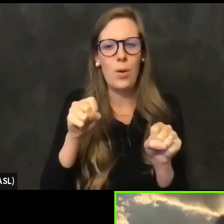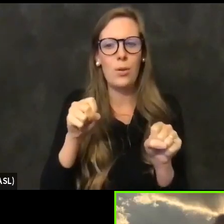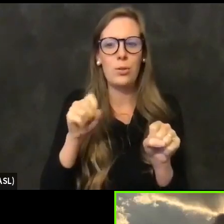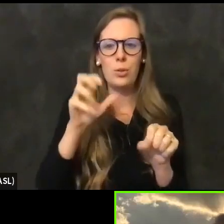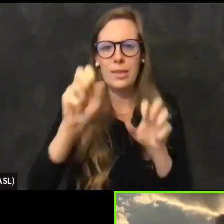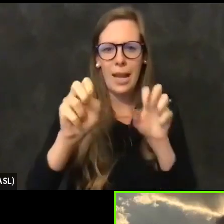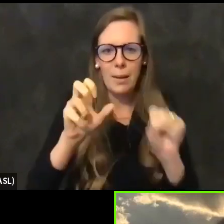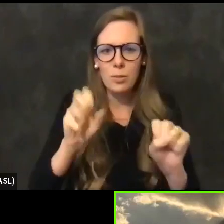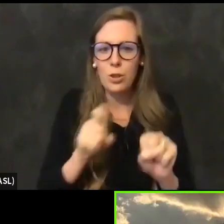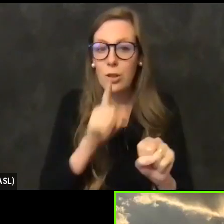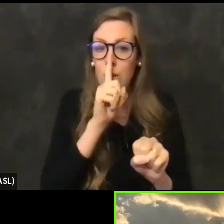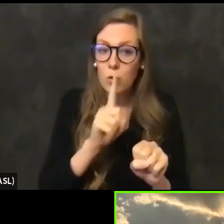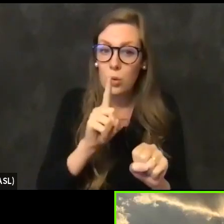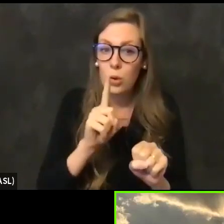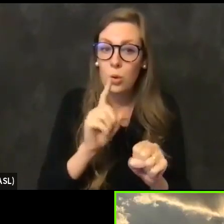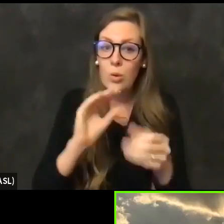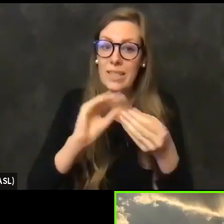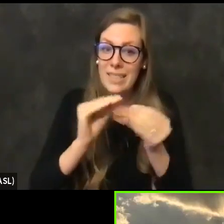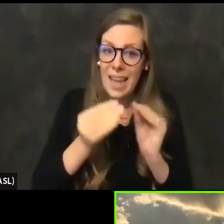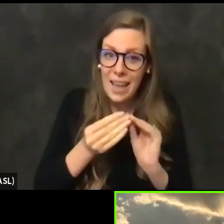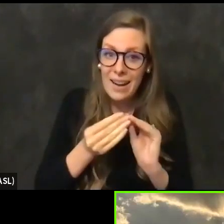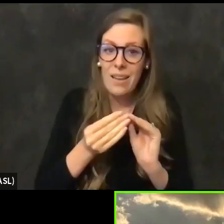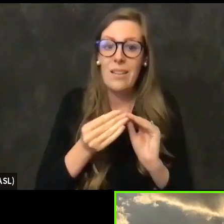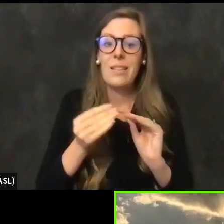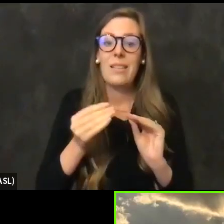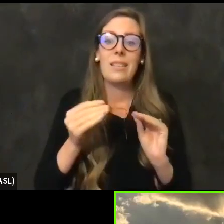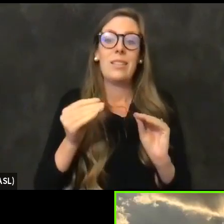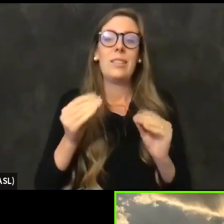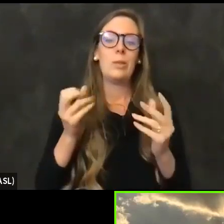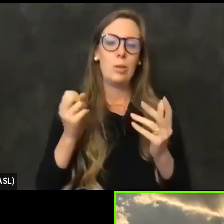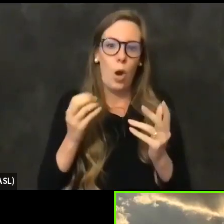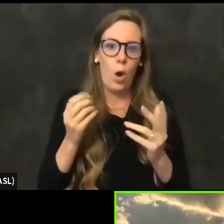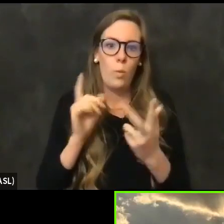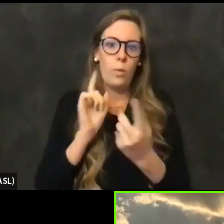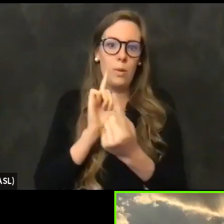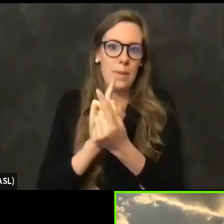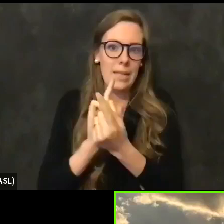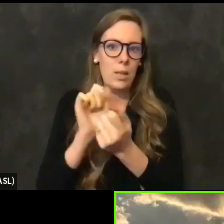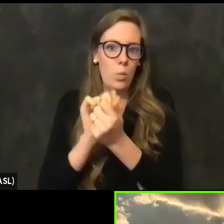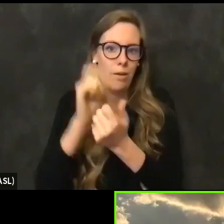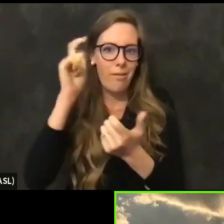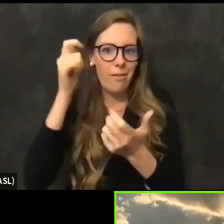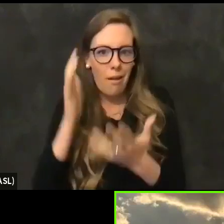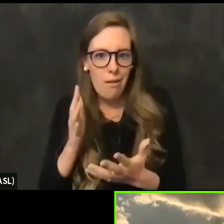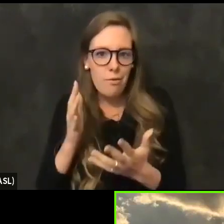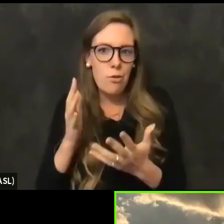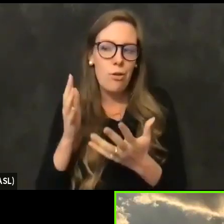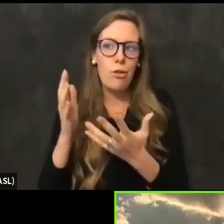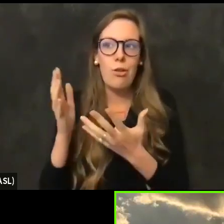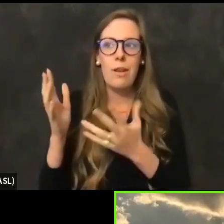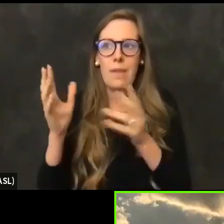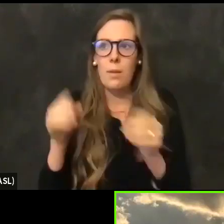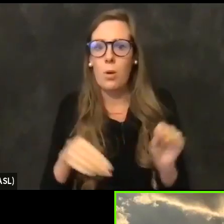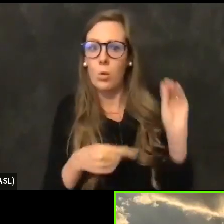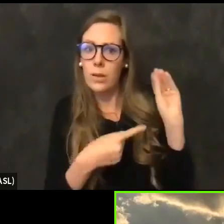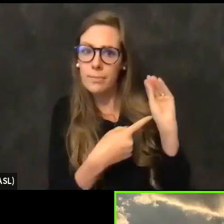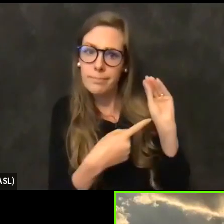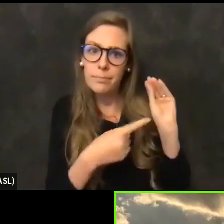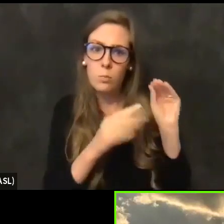So so we would be in a situation where we were meeting with the governor or senior leaders, maybe holding up a report that said, hey, out of the vaccines we sent to